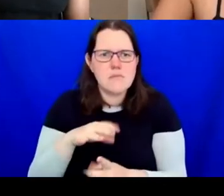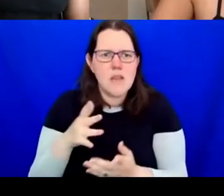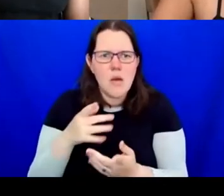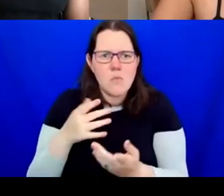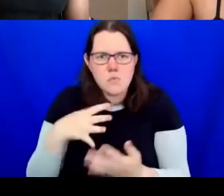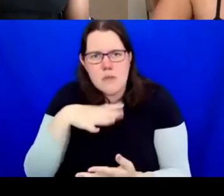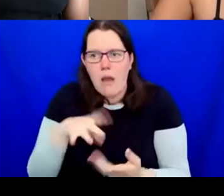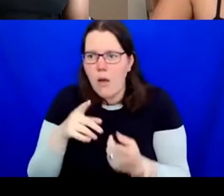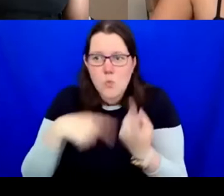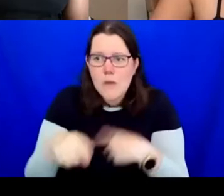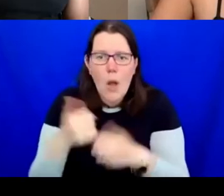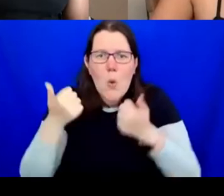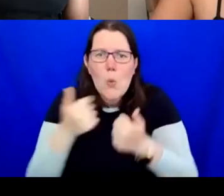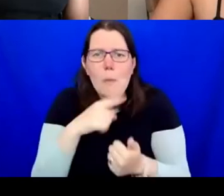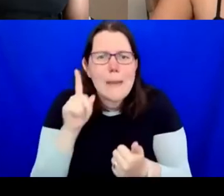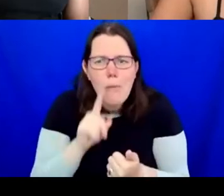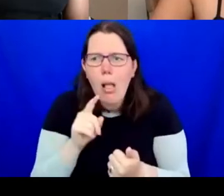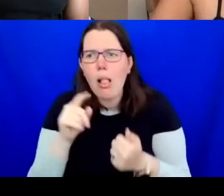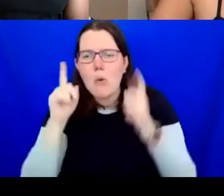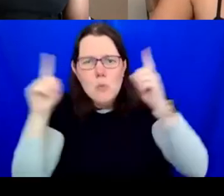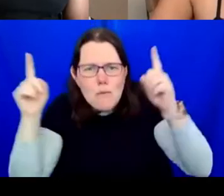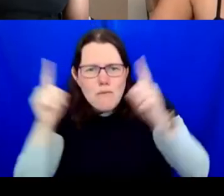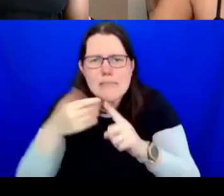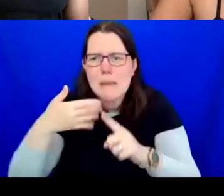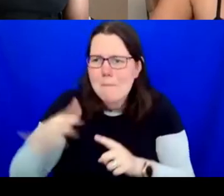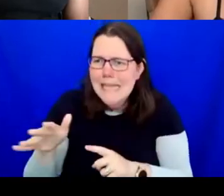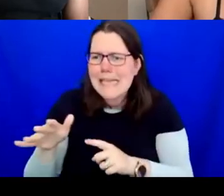good people, were we still so exclusively white and non disabled?